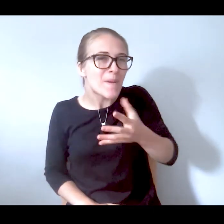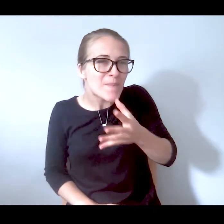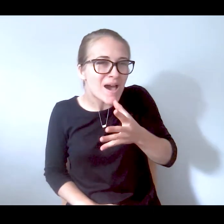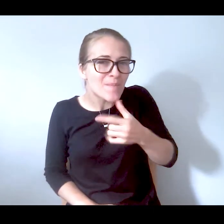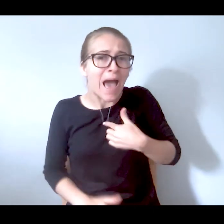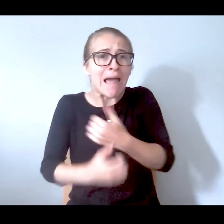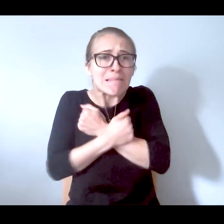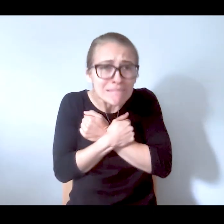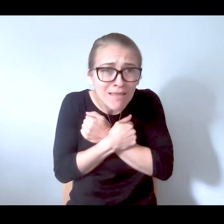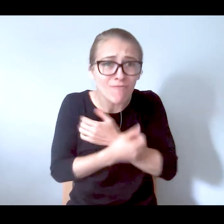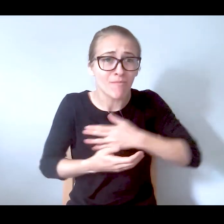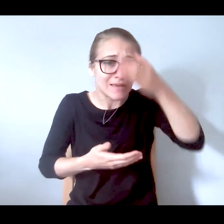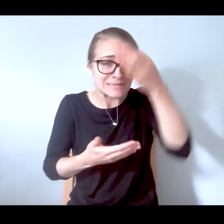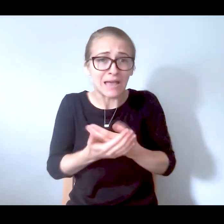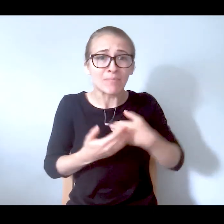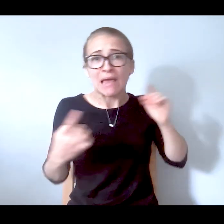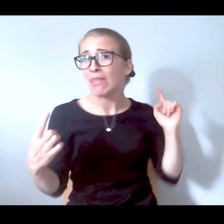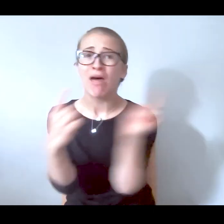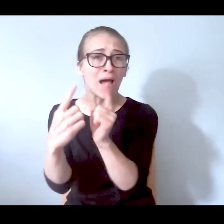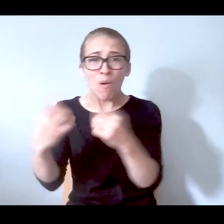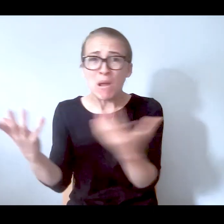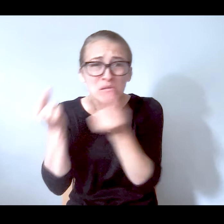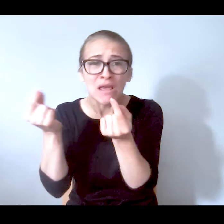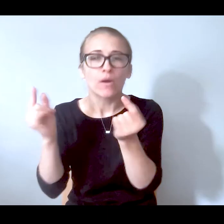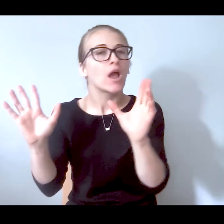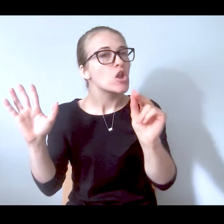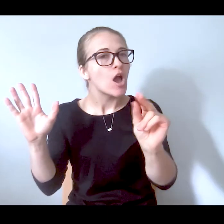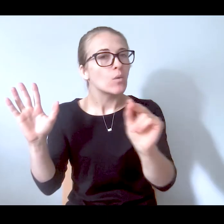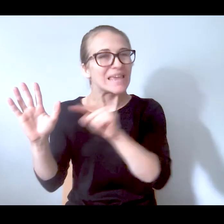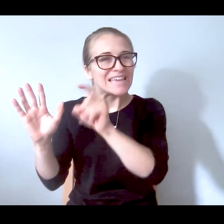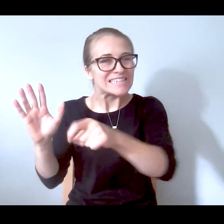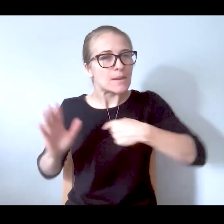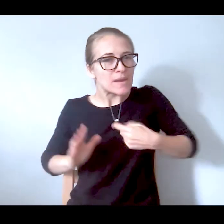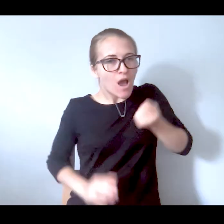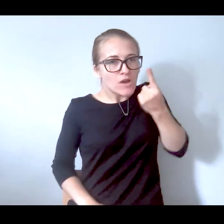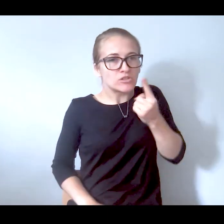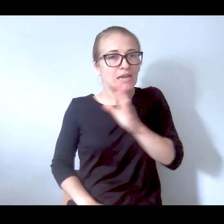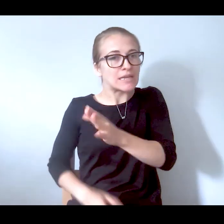going to run to him, babe, what are you doing? He didn't need that.